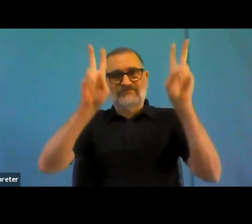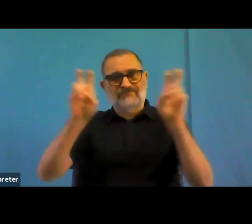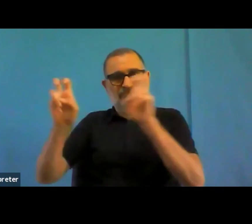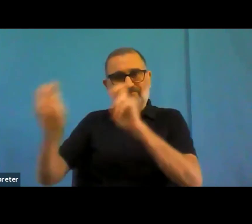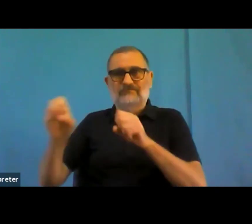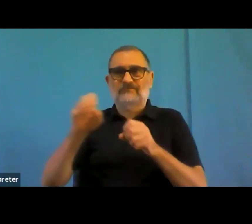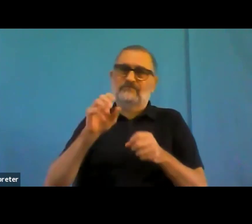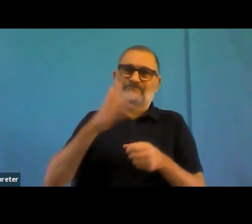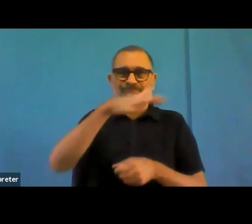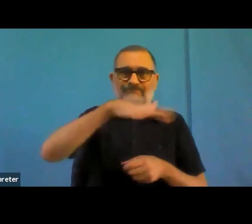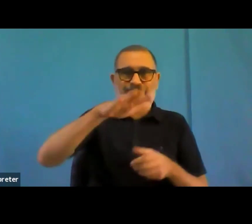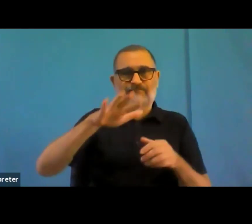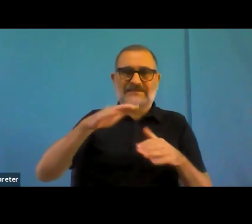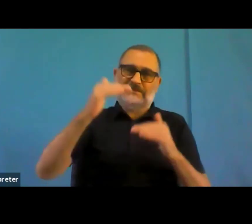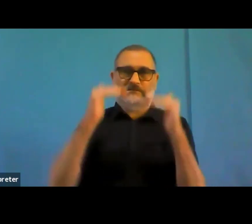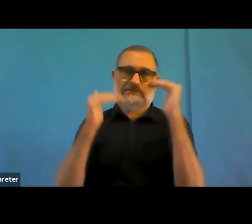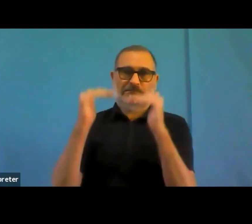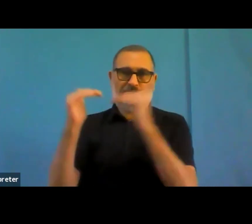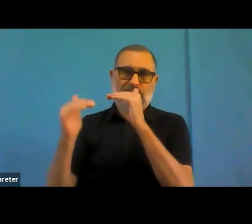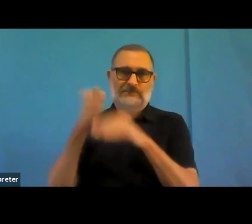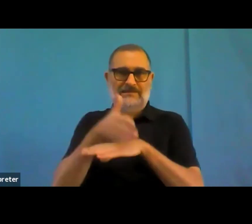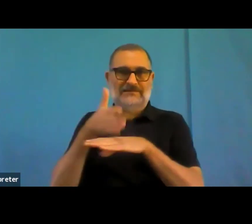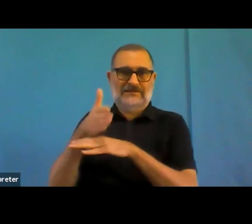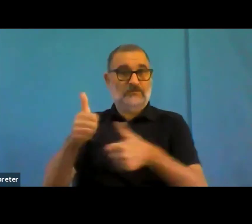have been trying to push for in some of our research projects lately.